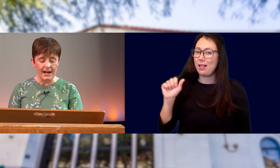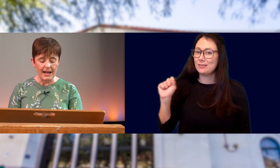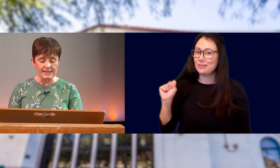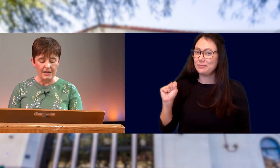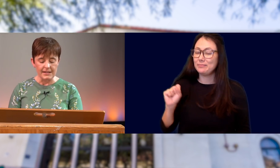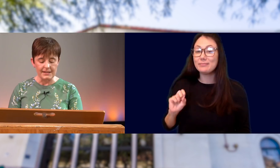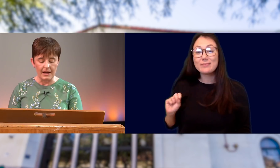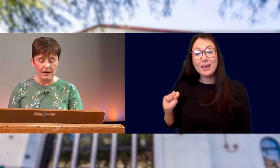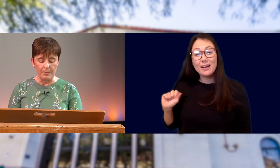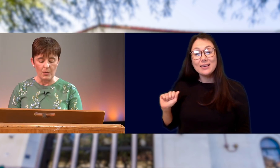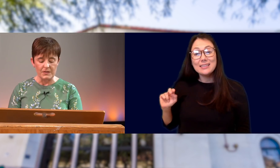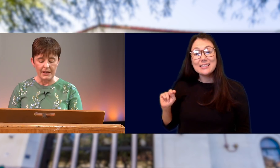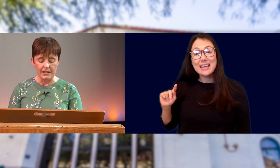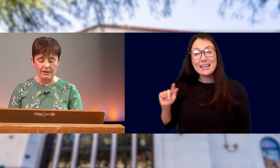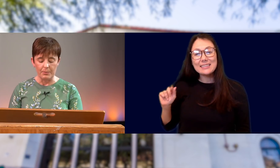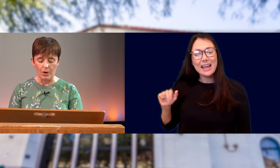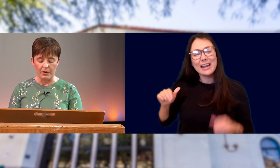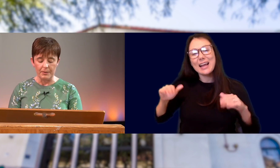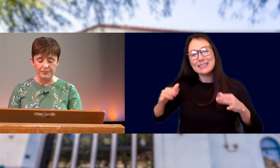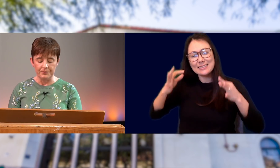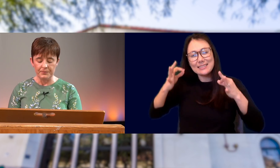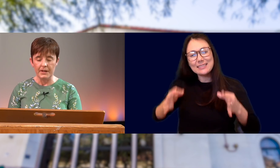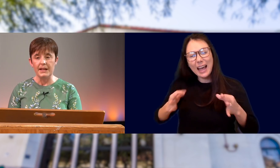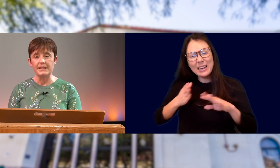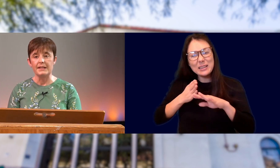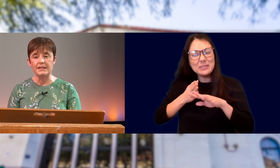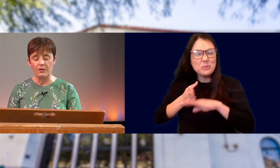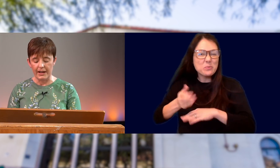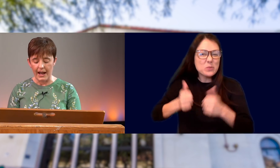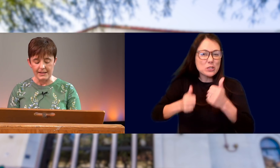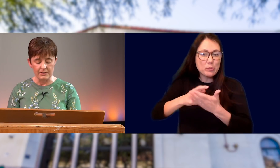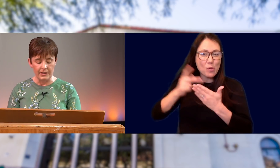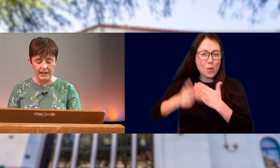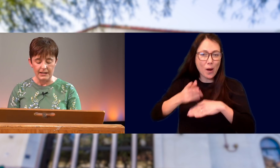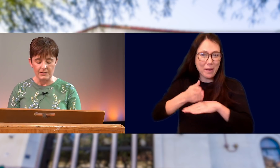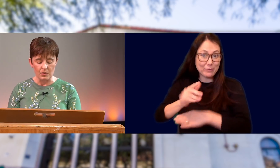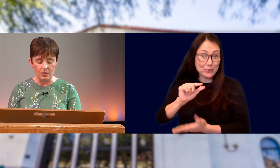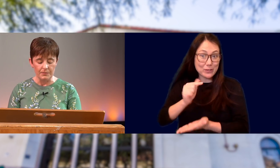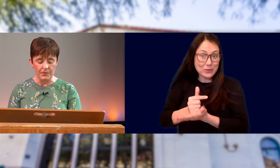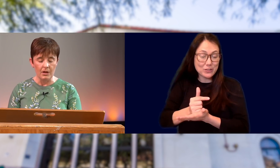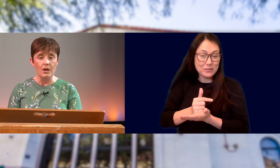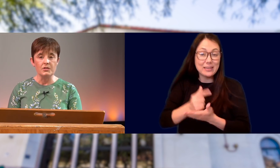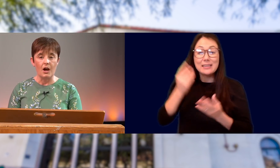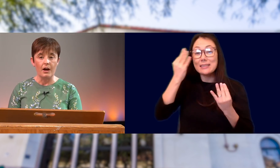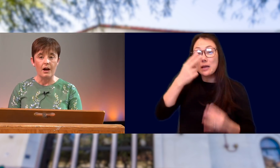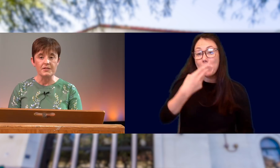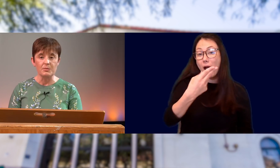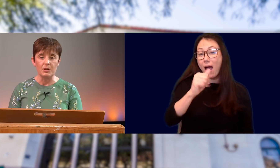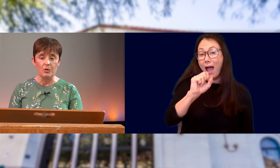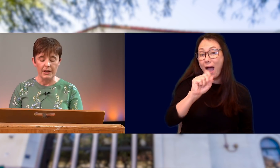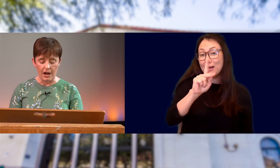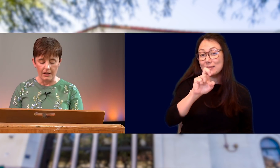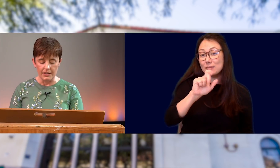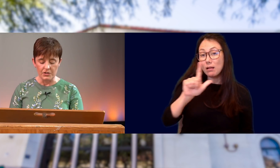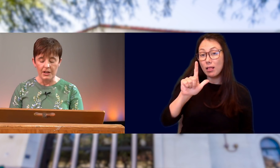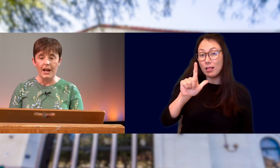SANTANA HAS NOT DECIDED ON A POST-SECONDARY PROGRAM. HE IS CONSIDERING HASKELL INDIAN SCHOOL, TOHONO O'ODHAM COMMUNITY COLLEGE